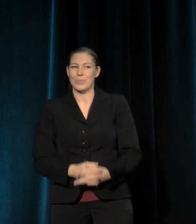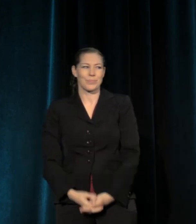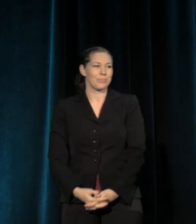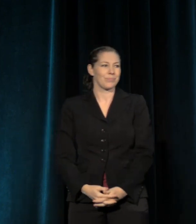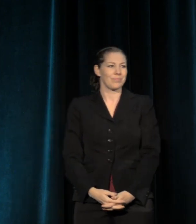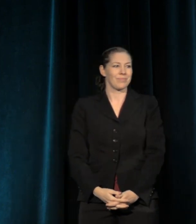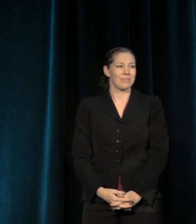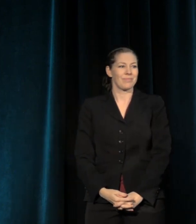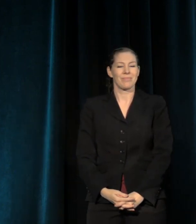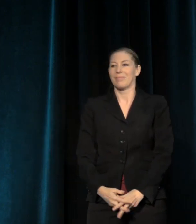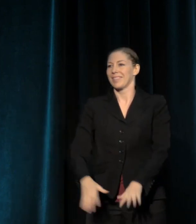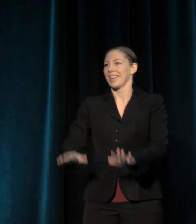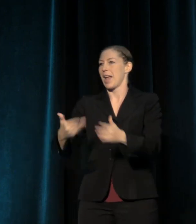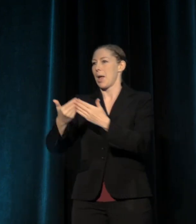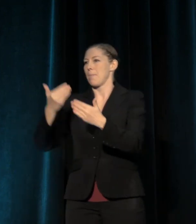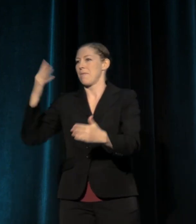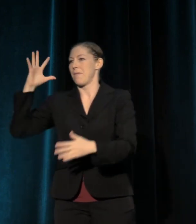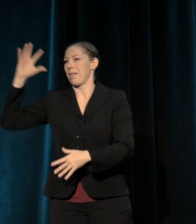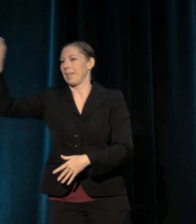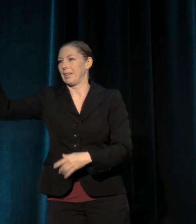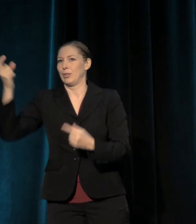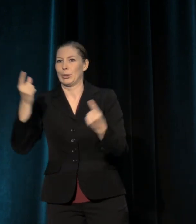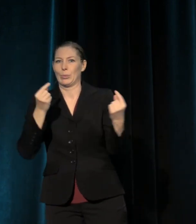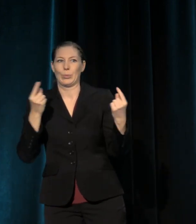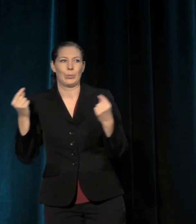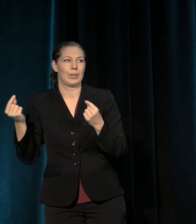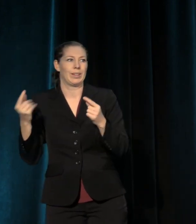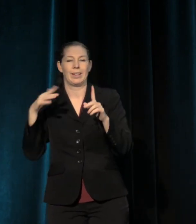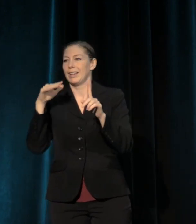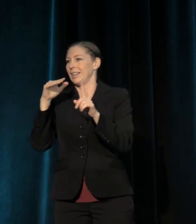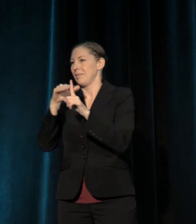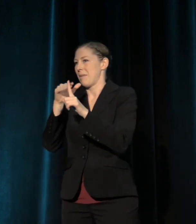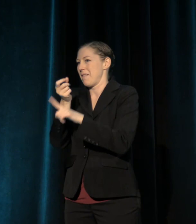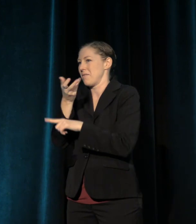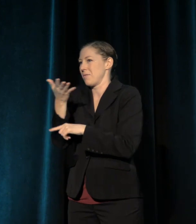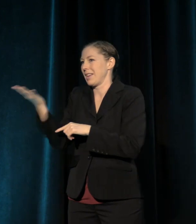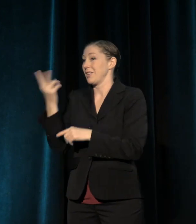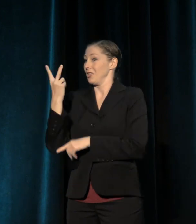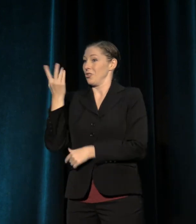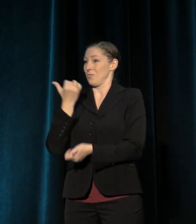So, before we break, I want to remind you, housekeeping, about two performance opportunities tonight --